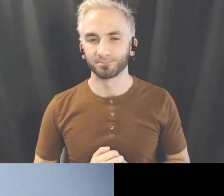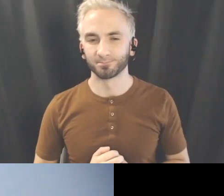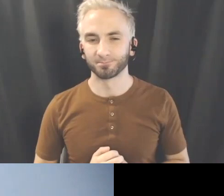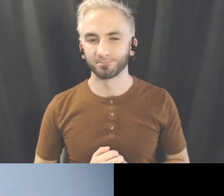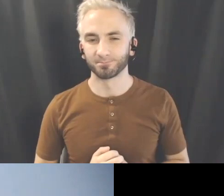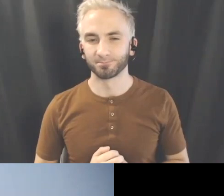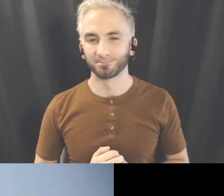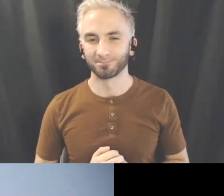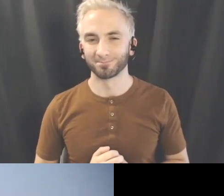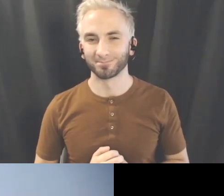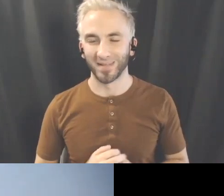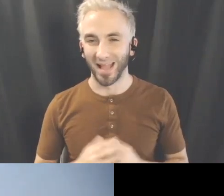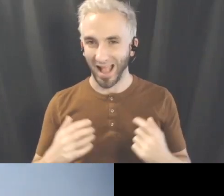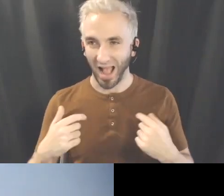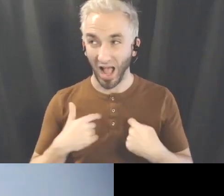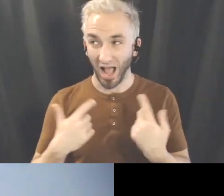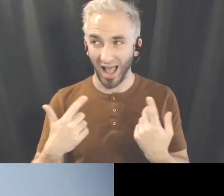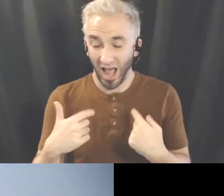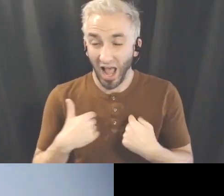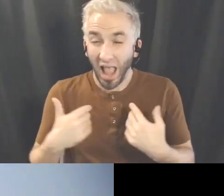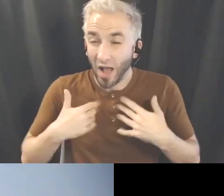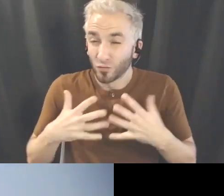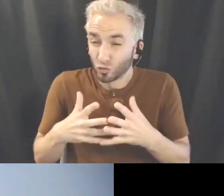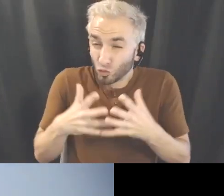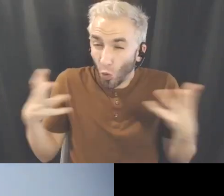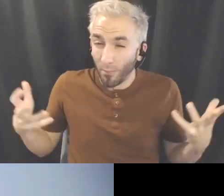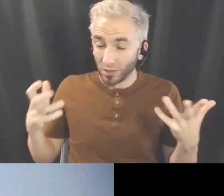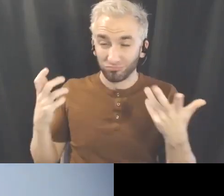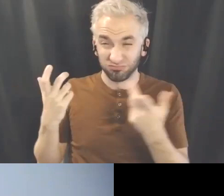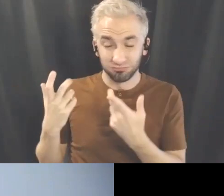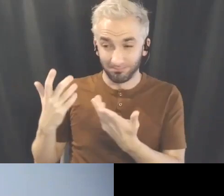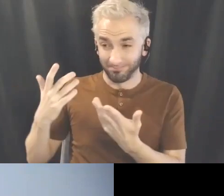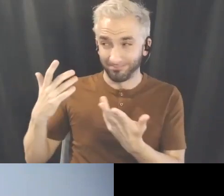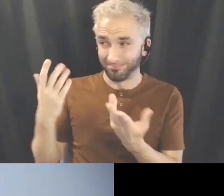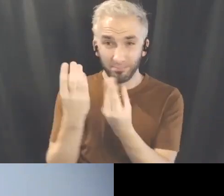I basically have so much material you know, we've been doing this over probably three -four hundred projects